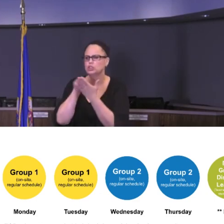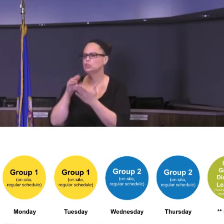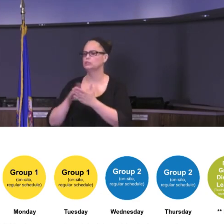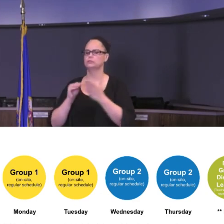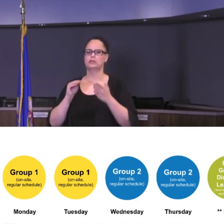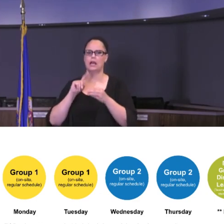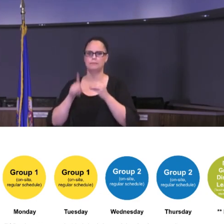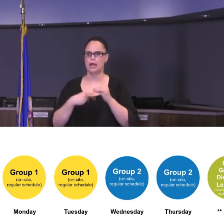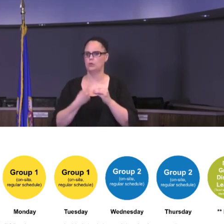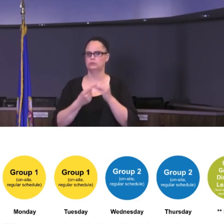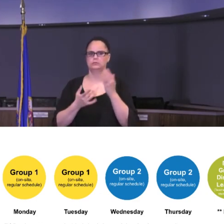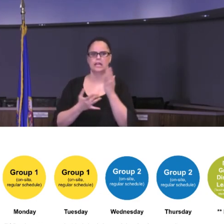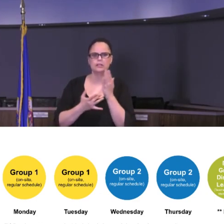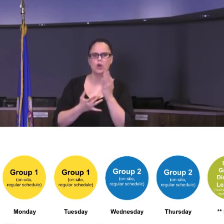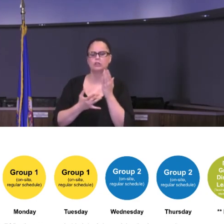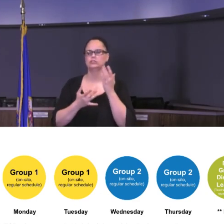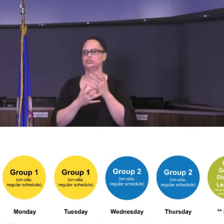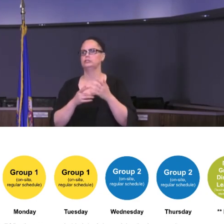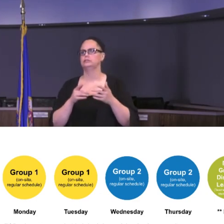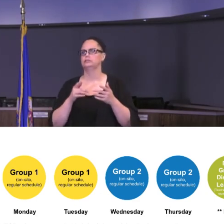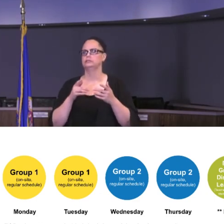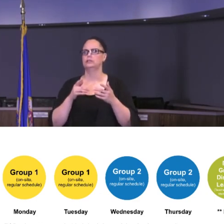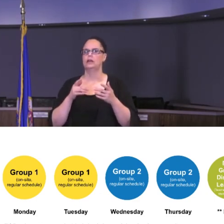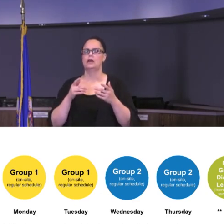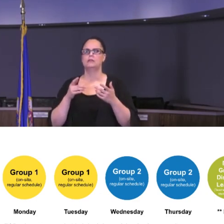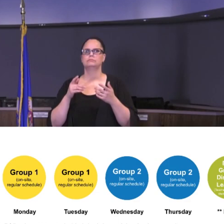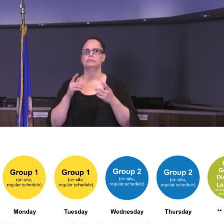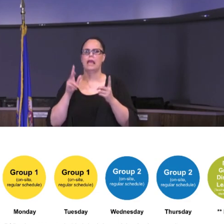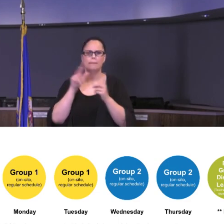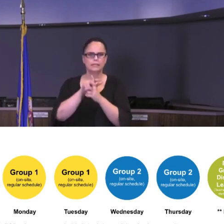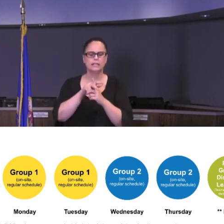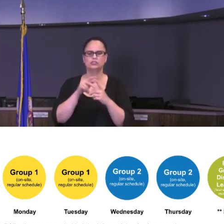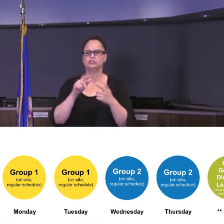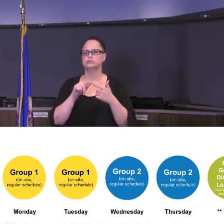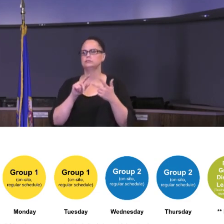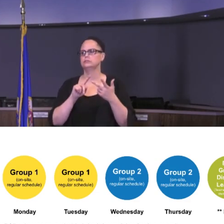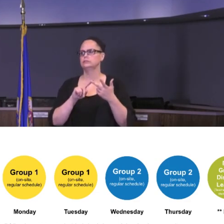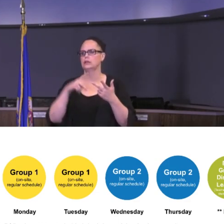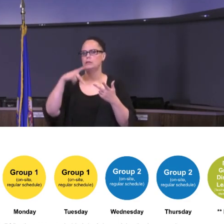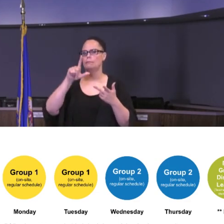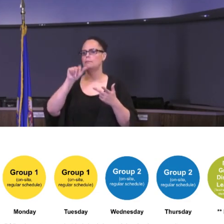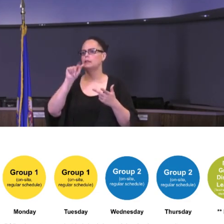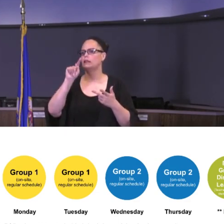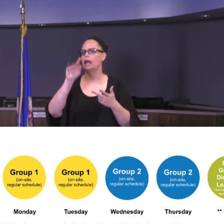applications and we learned how to make improve upon distance